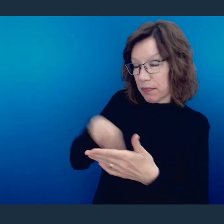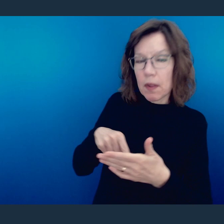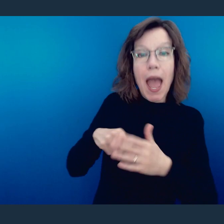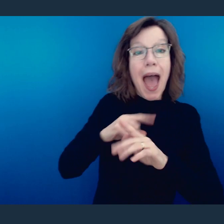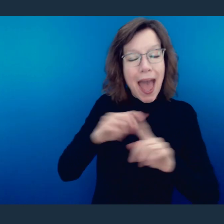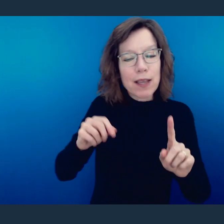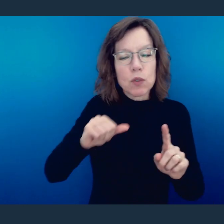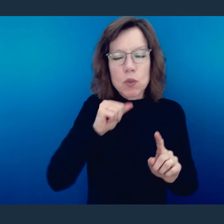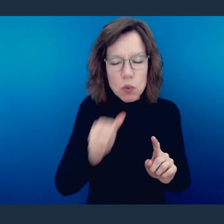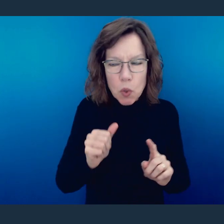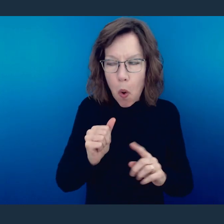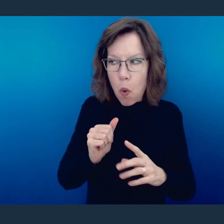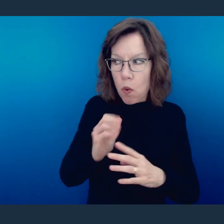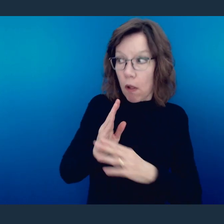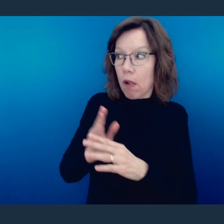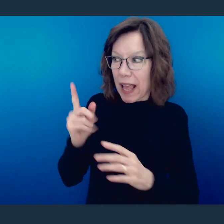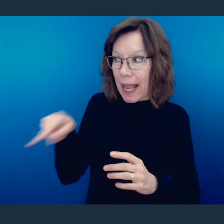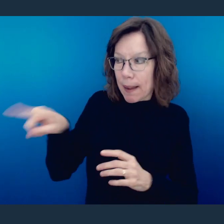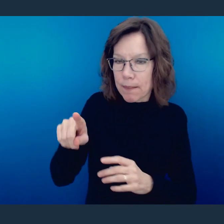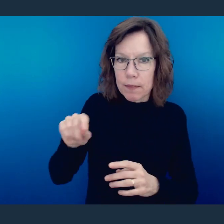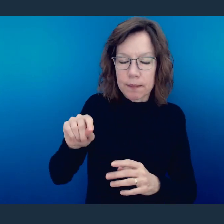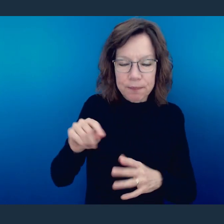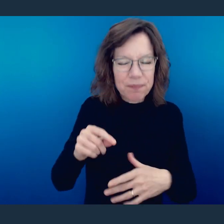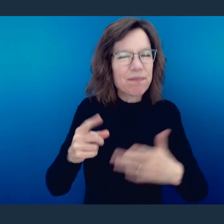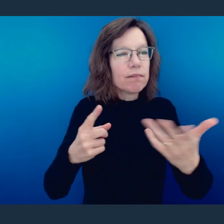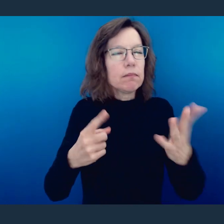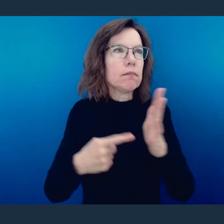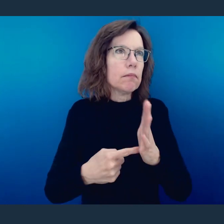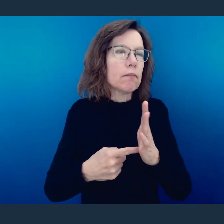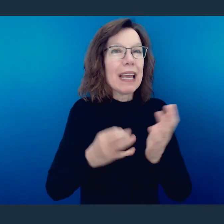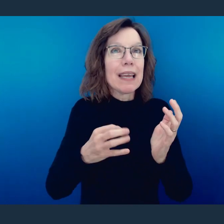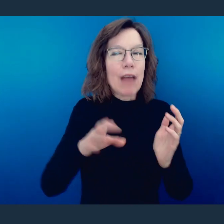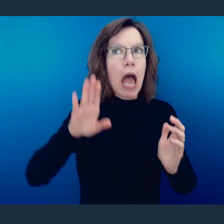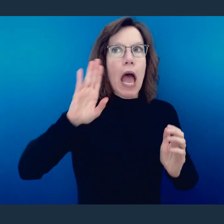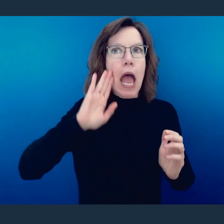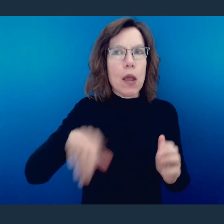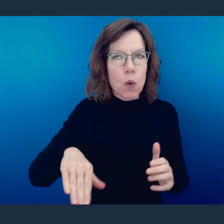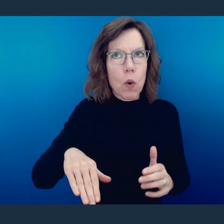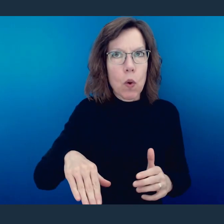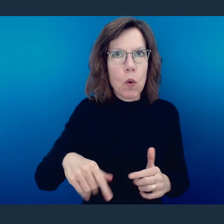but don't put a stumbling block there. And what does that mean? If you know that you